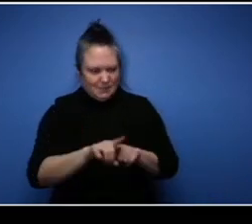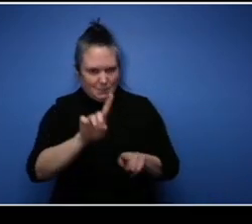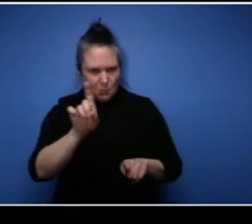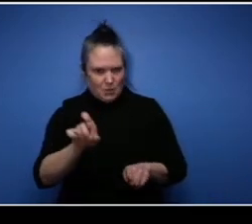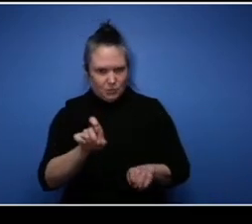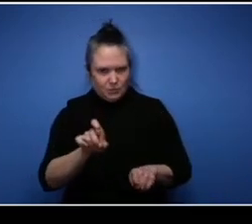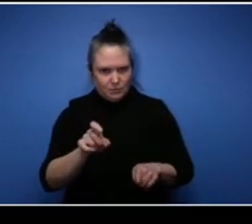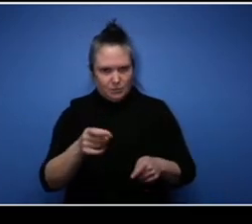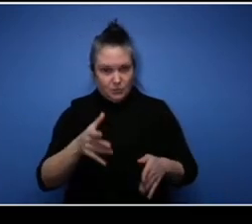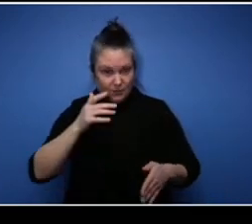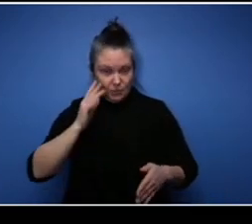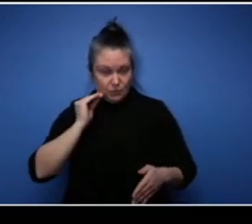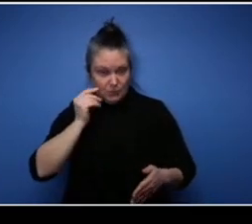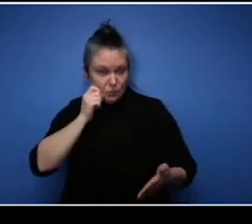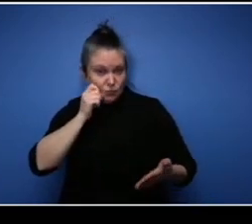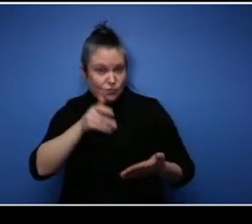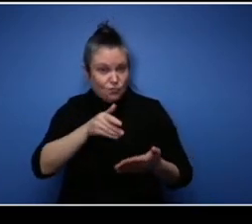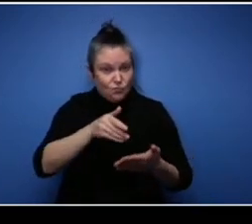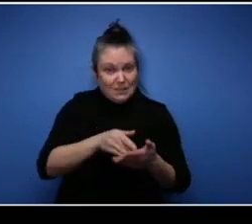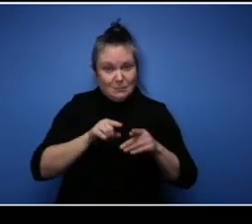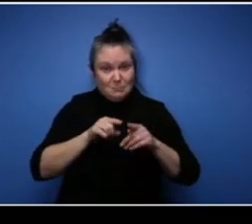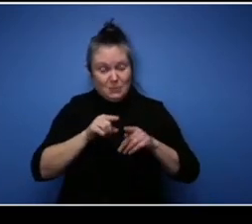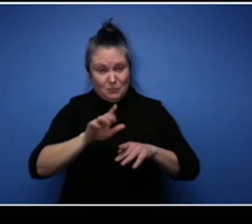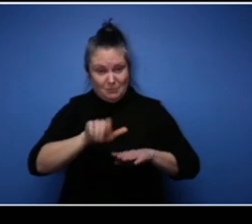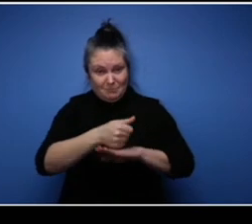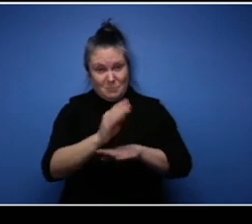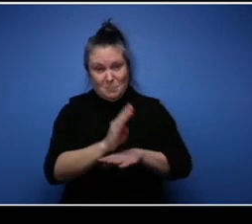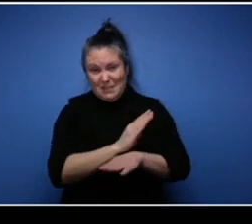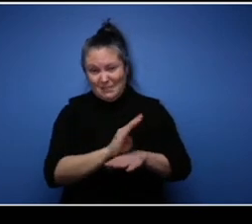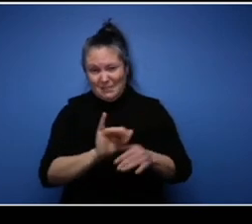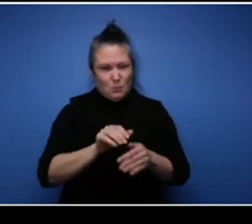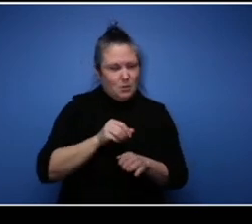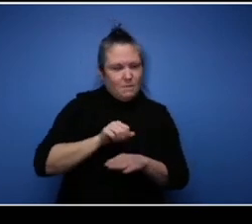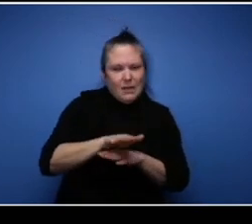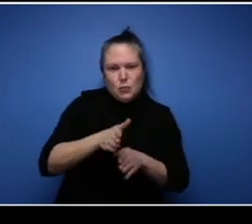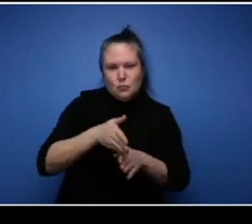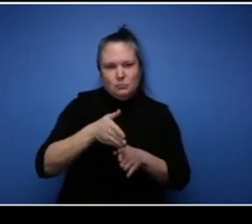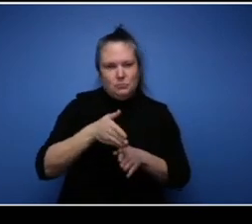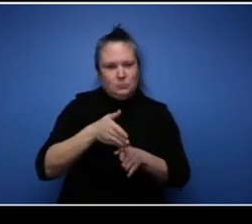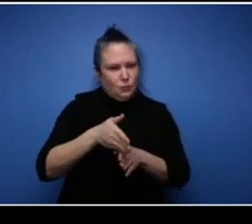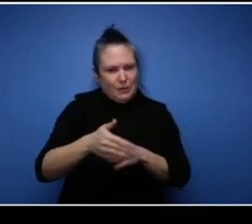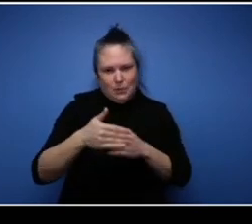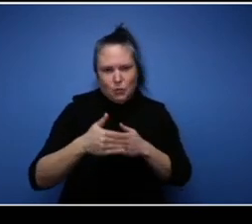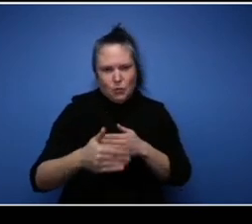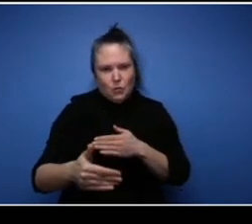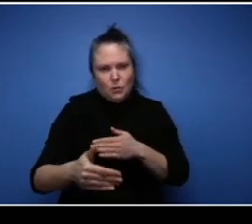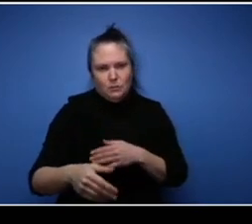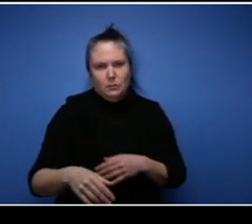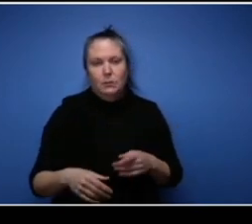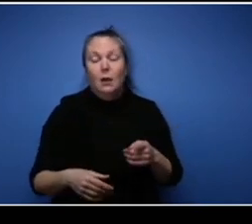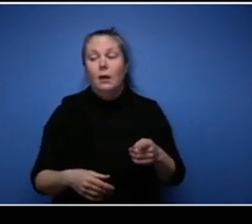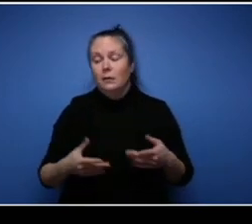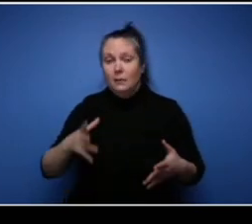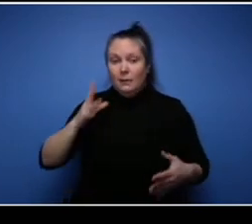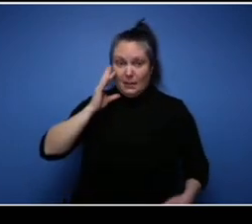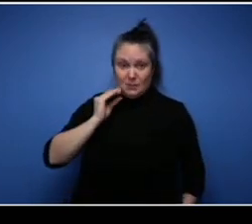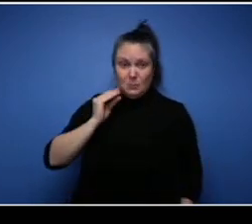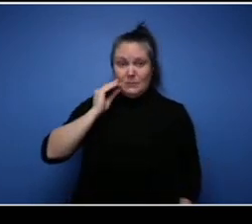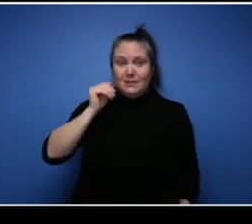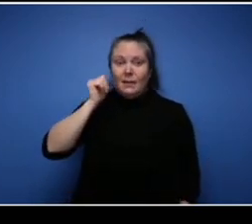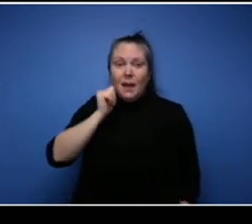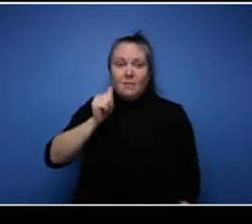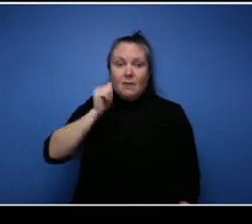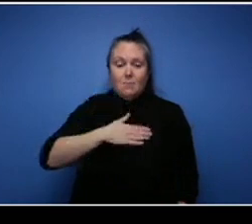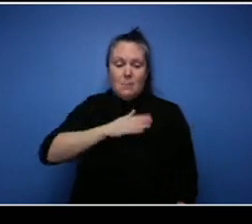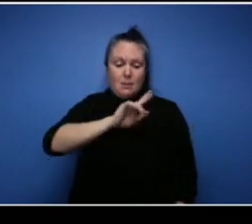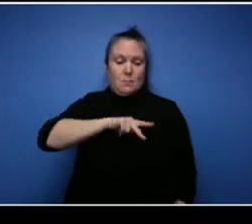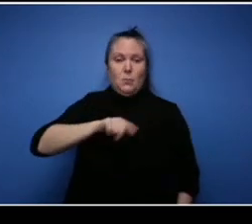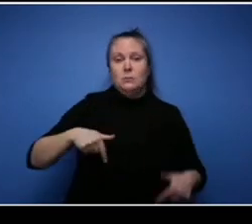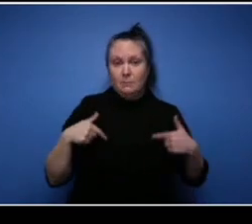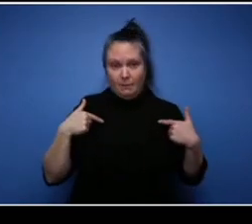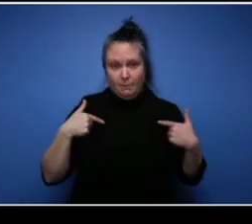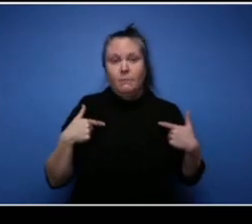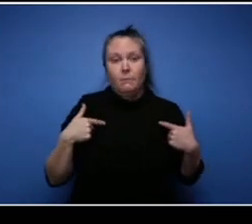career? I have. I run into racism on a daily basis. In my personal life, I'll react to